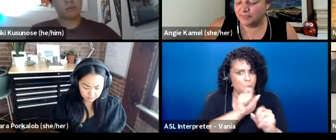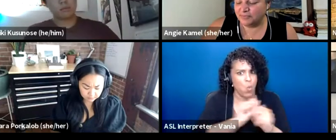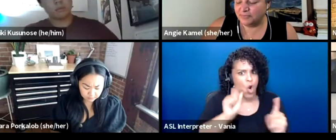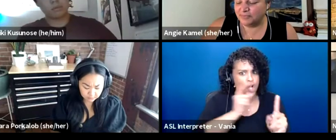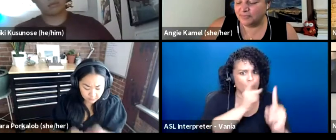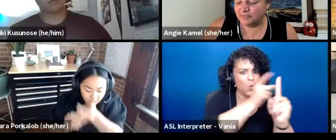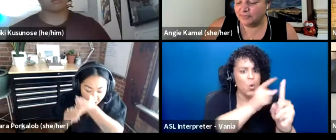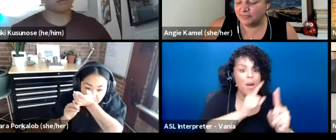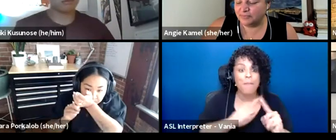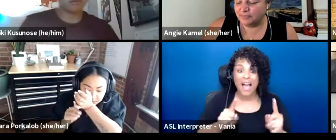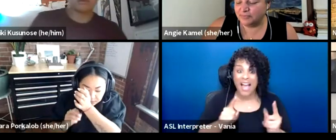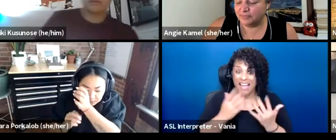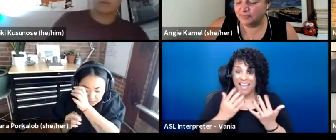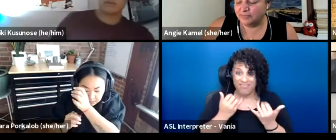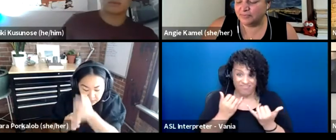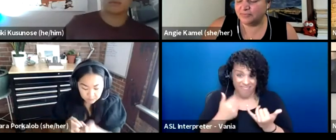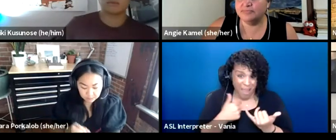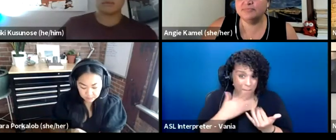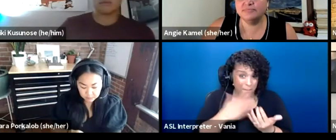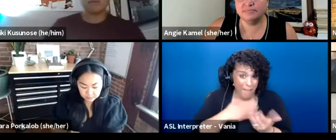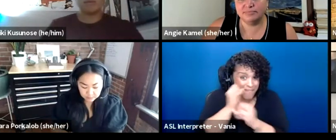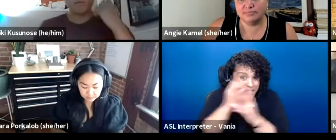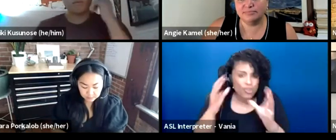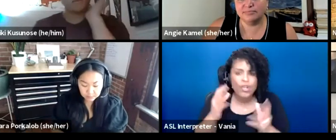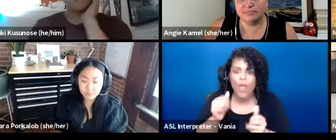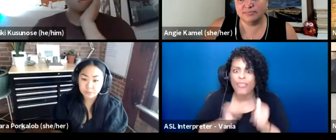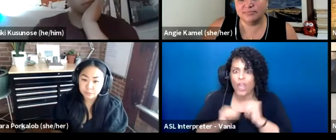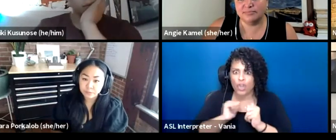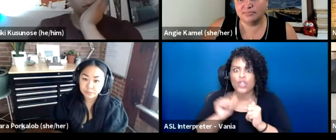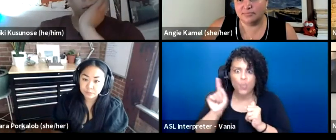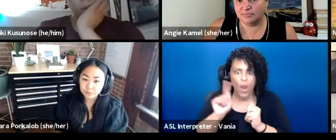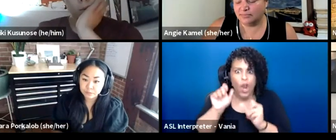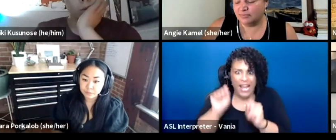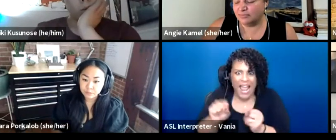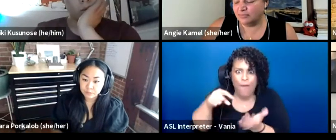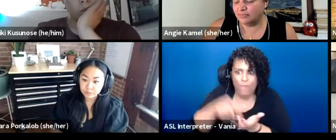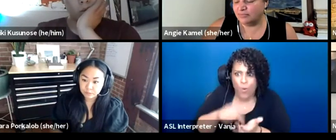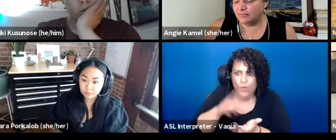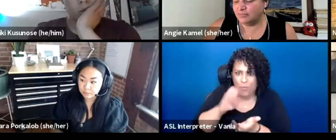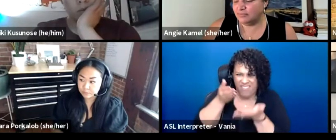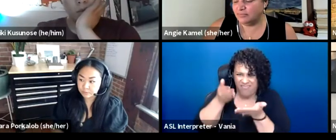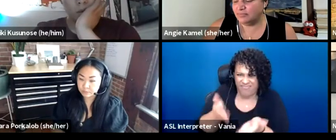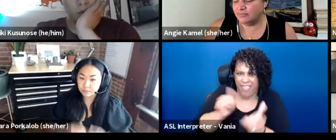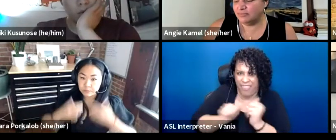is that right now theaters are where they can afford to be, or where there's a great interest in it,